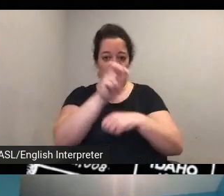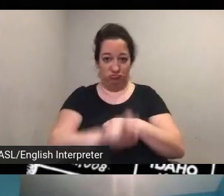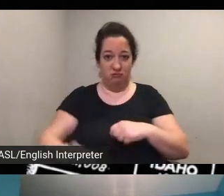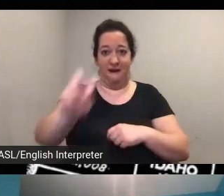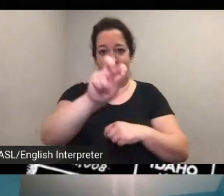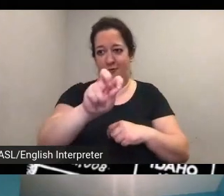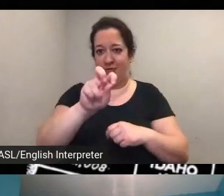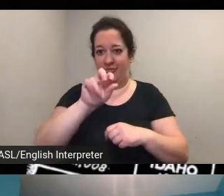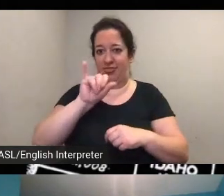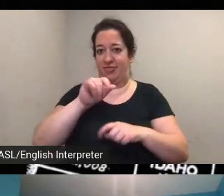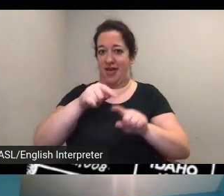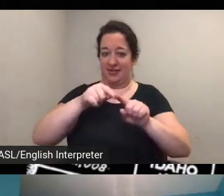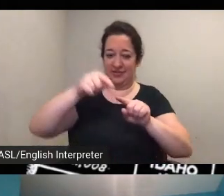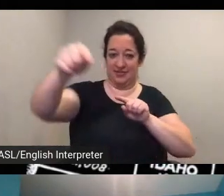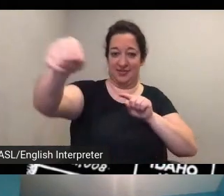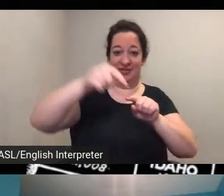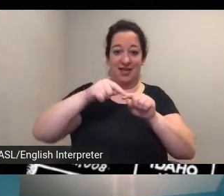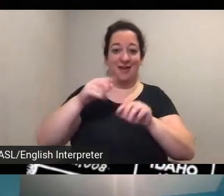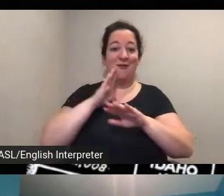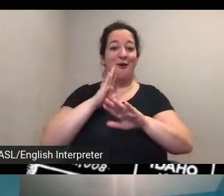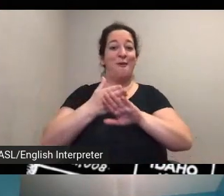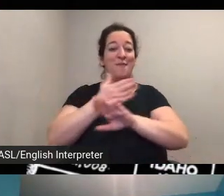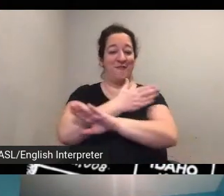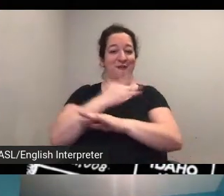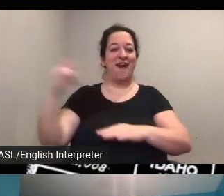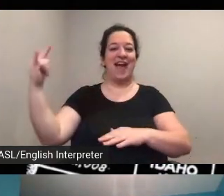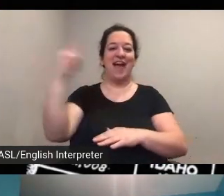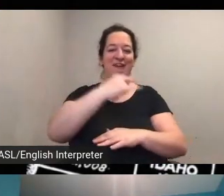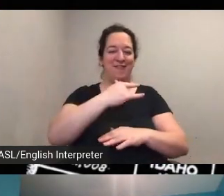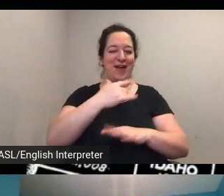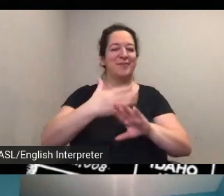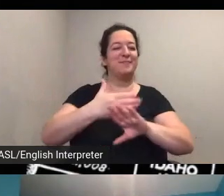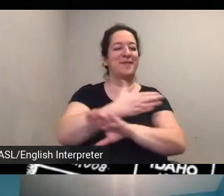and all before air flight was commercialized yeah